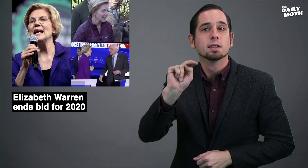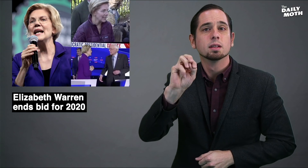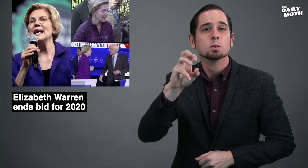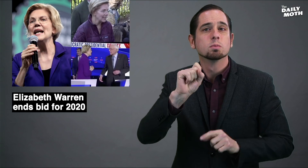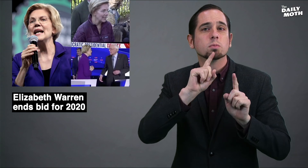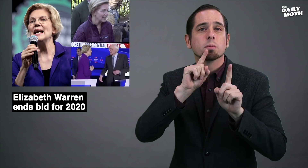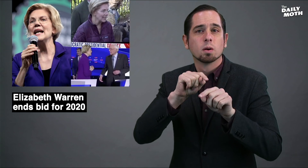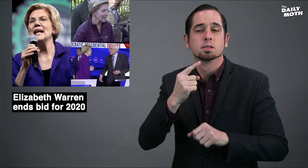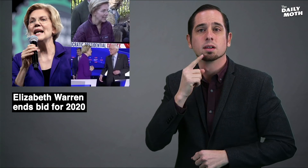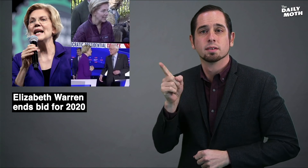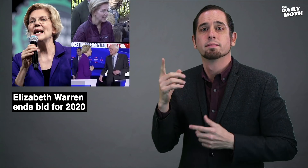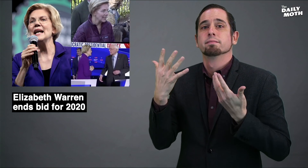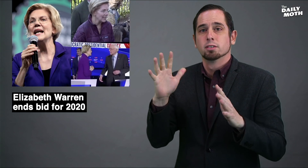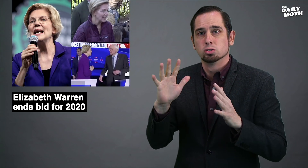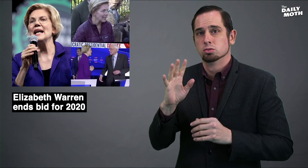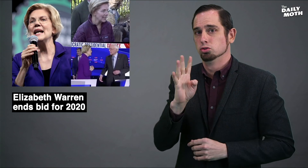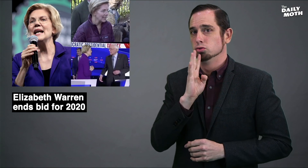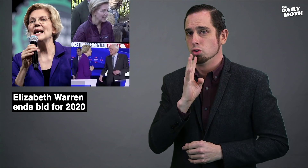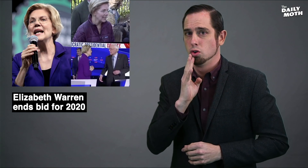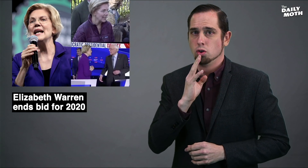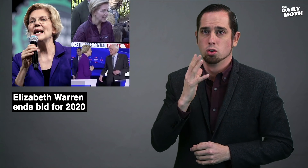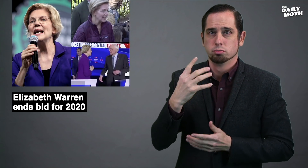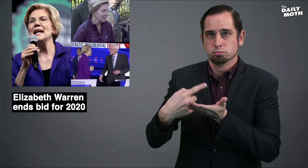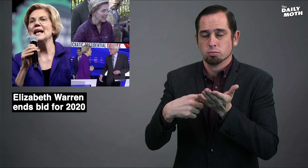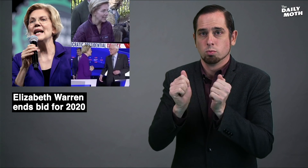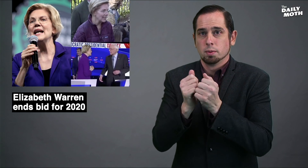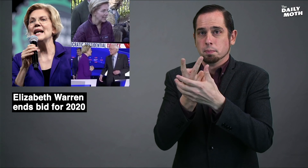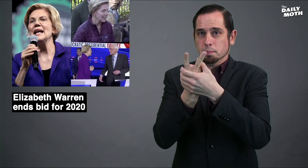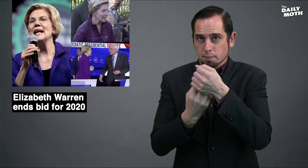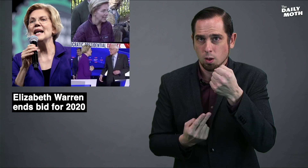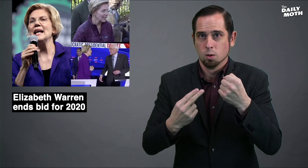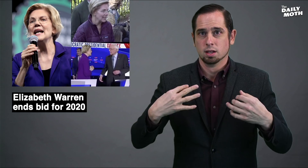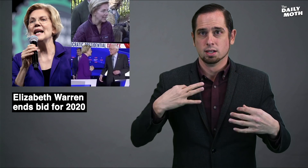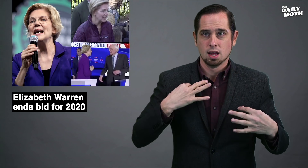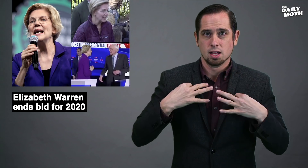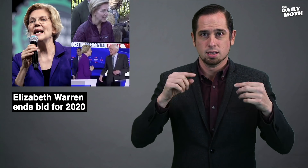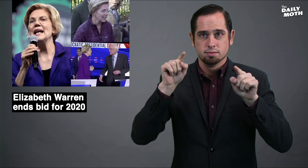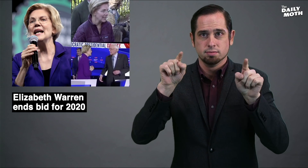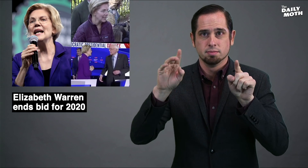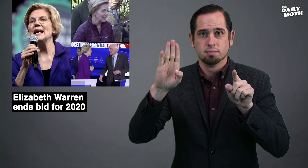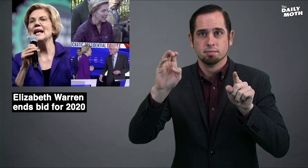News reports said she has talked with both candidates,